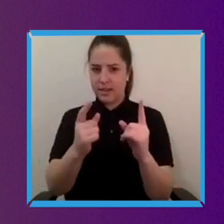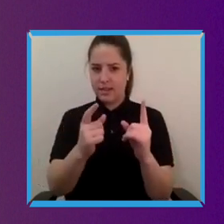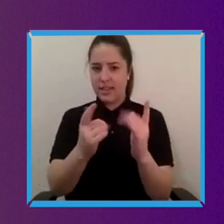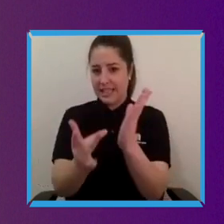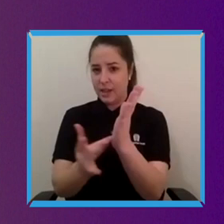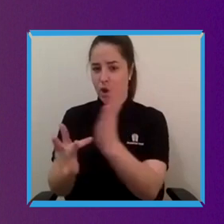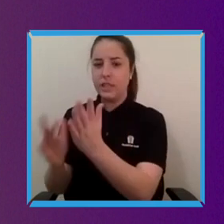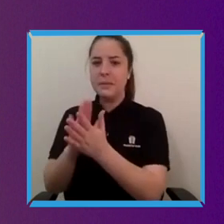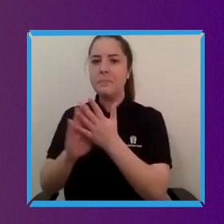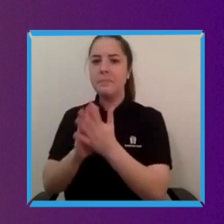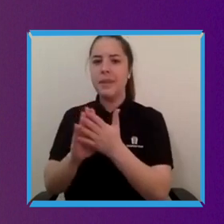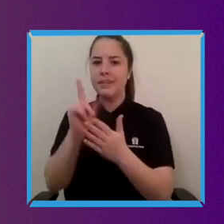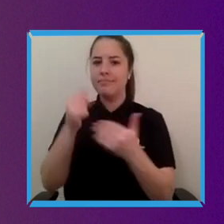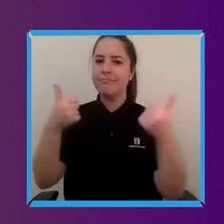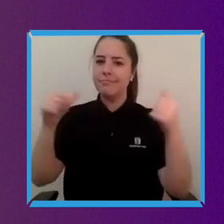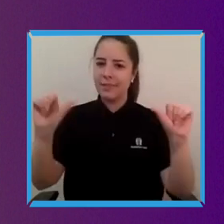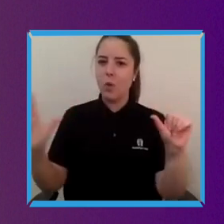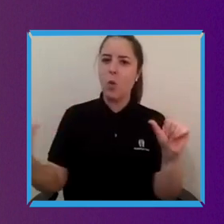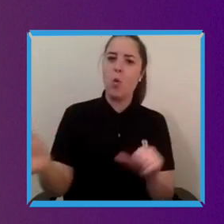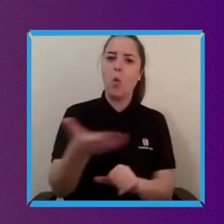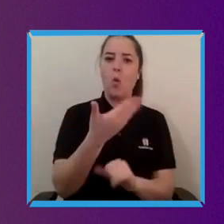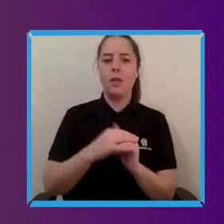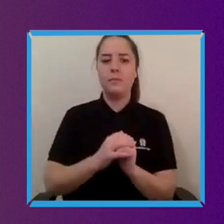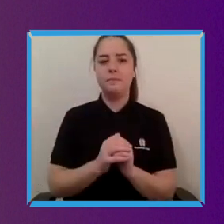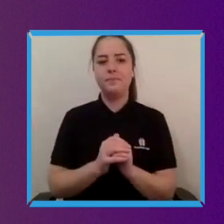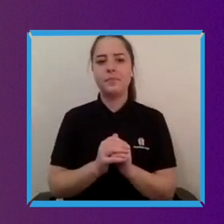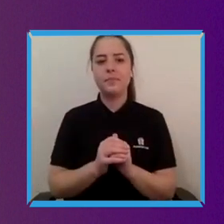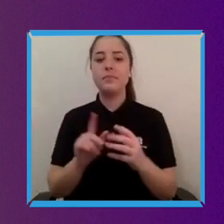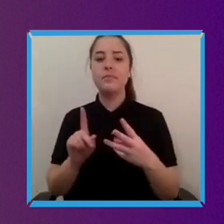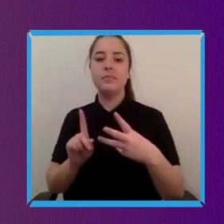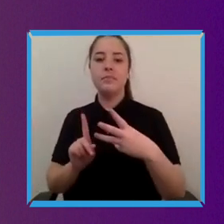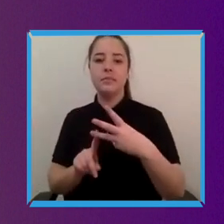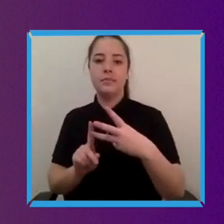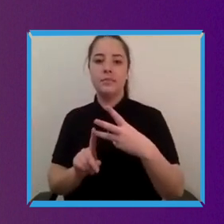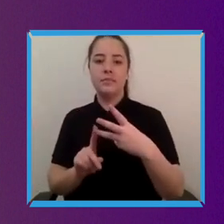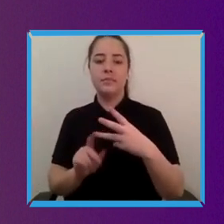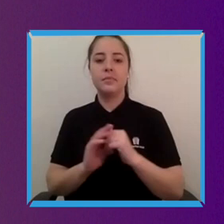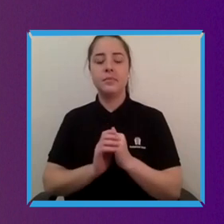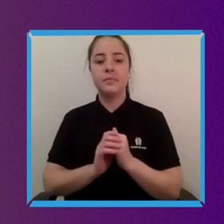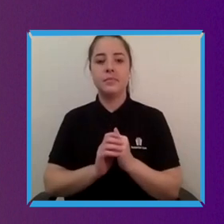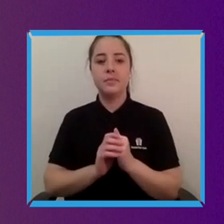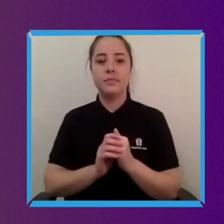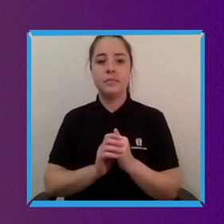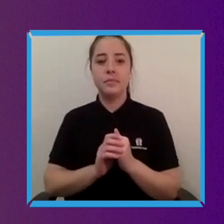third it's it's you can be again it's it's making sure that when they're when things are have been done well and there are